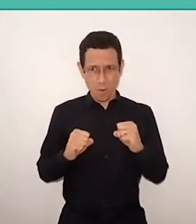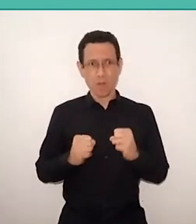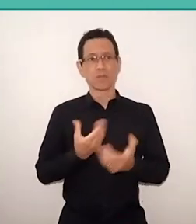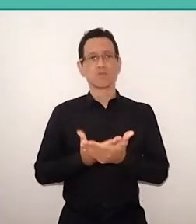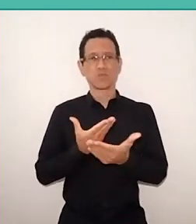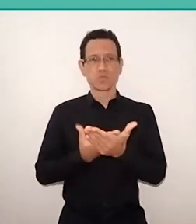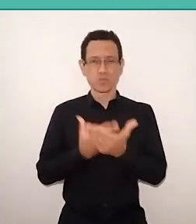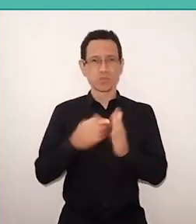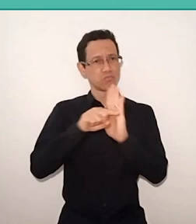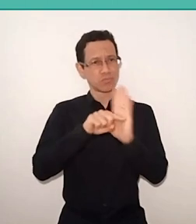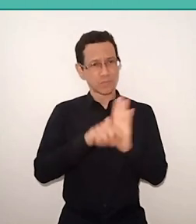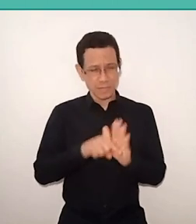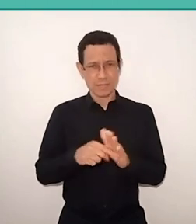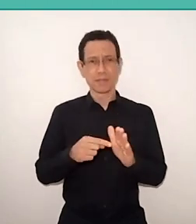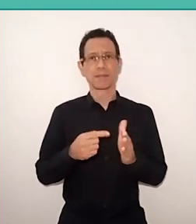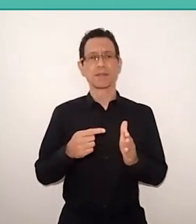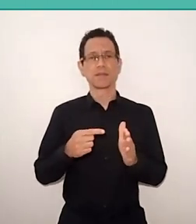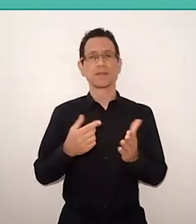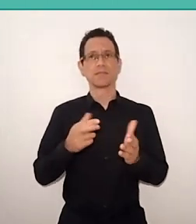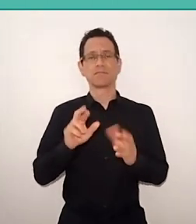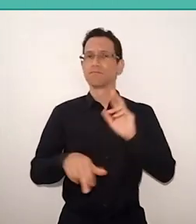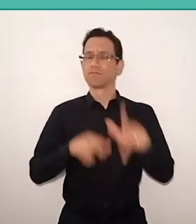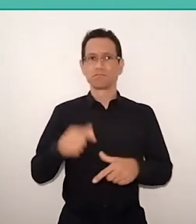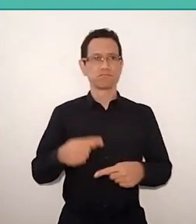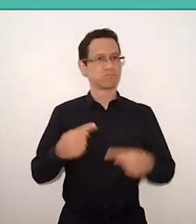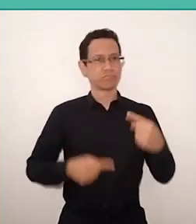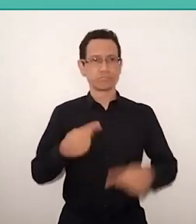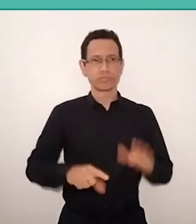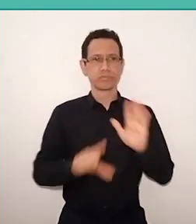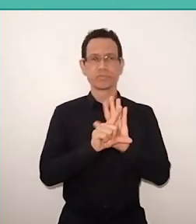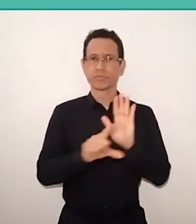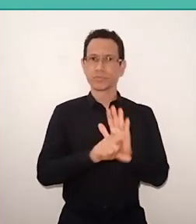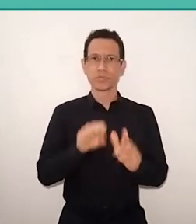and political militancy, social etc., cultural